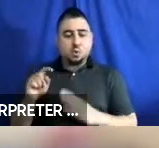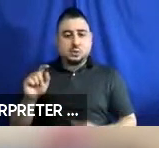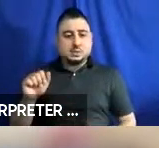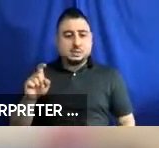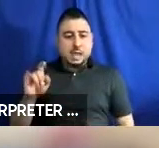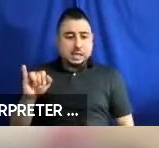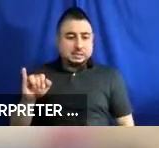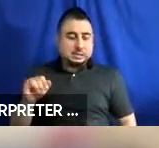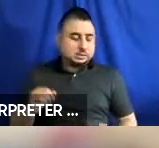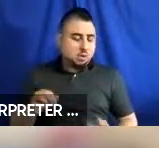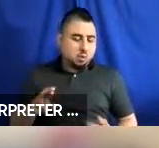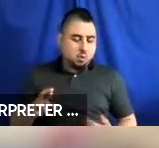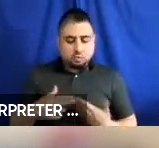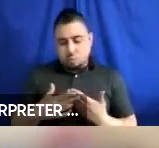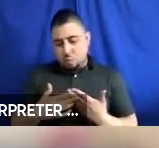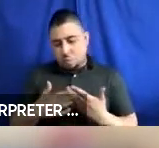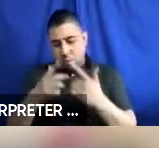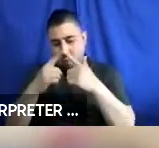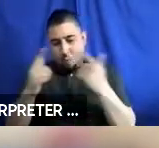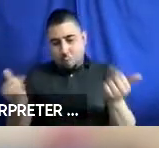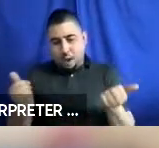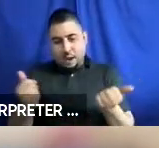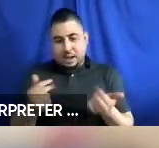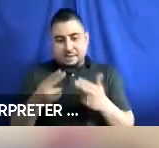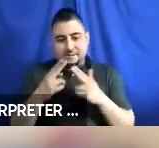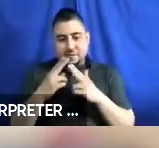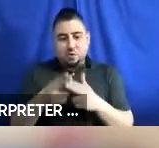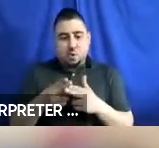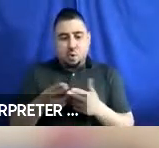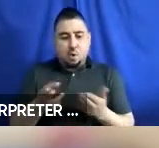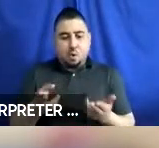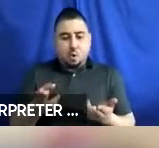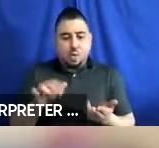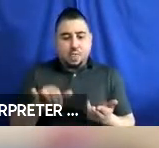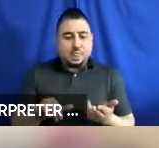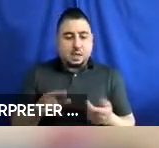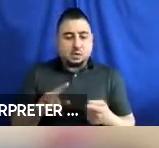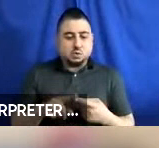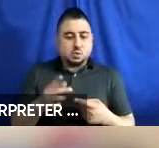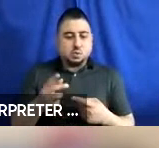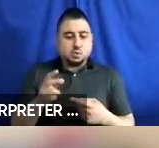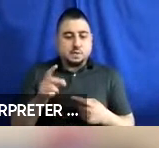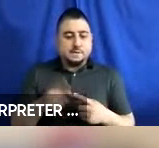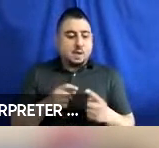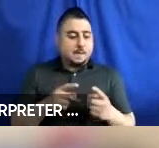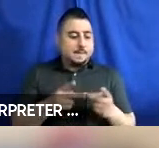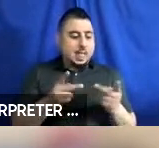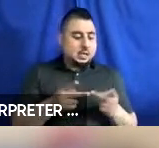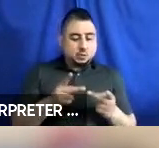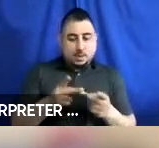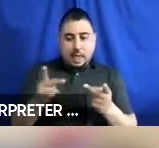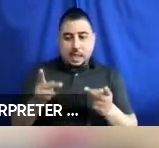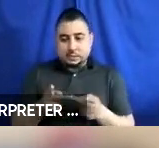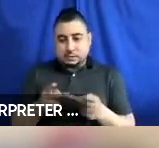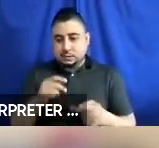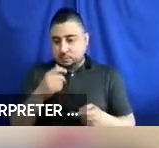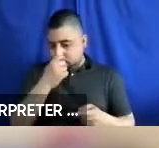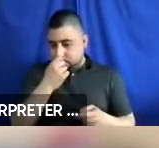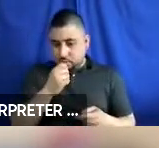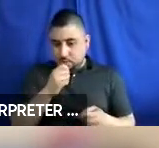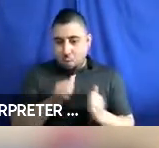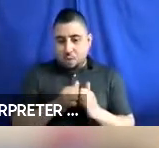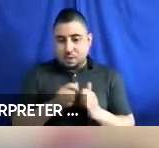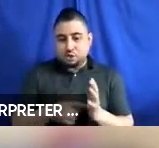whatever you guys wanted to call it, to get you from place to place with just yourself.